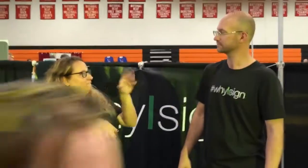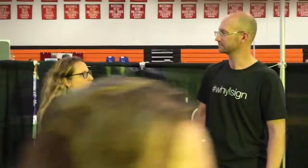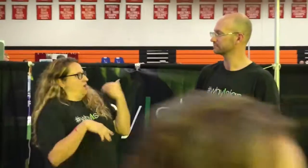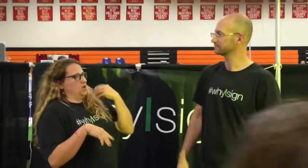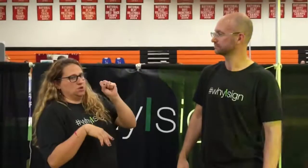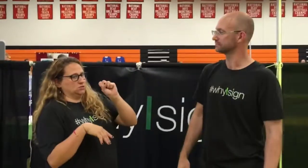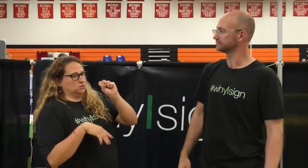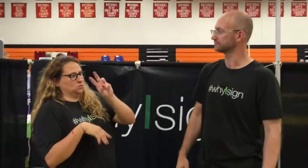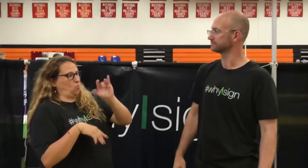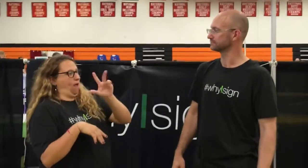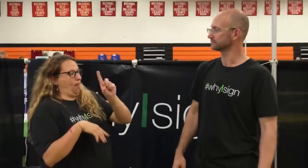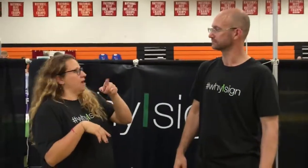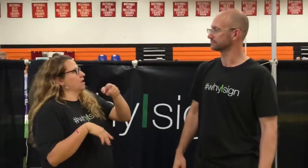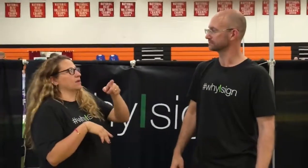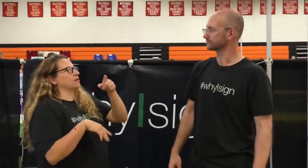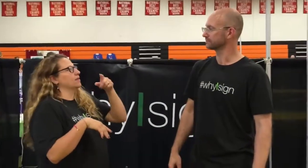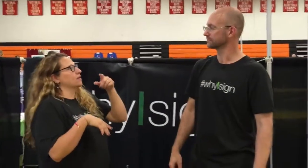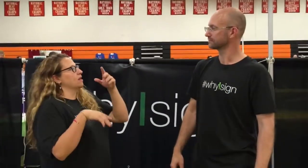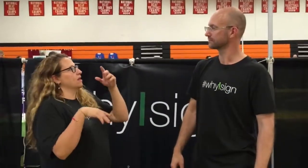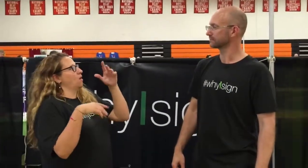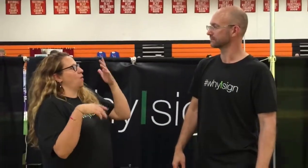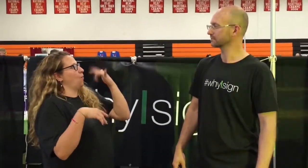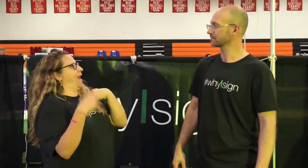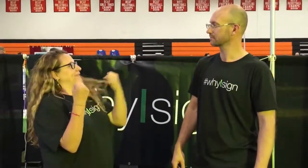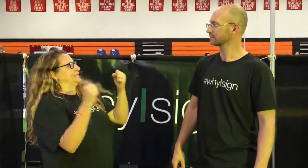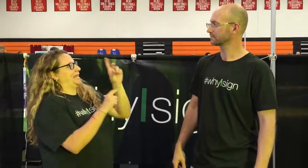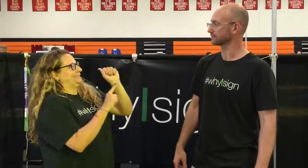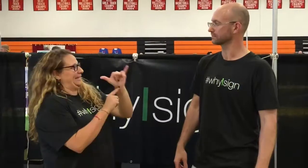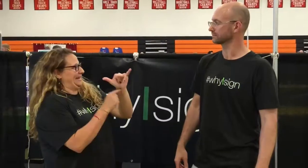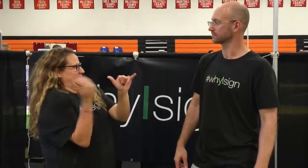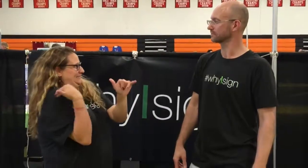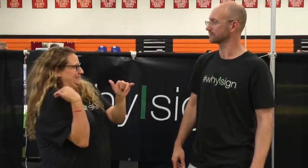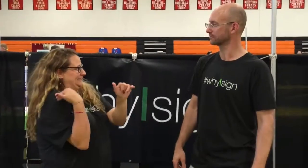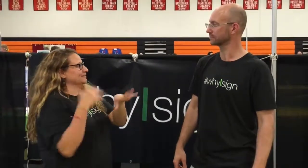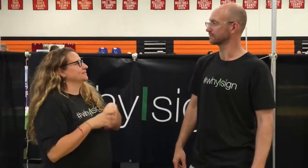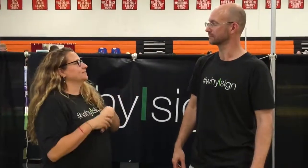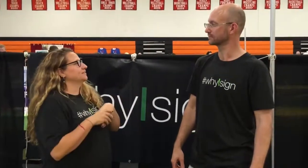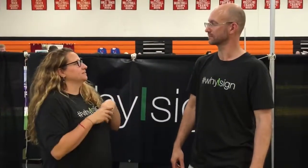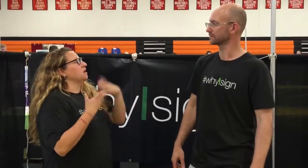There is Africa. They have SWILD. Why I Sign Day in recent past.